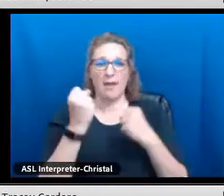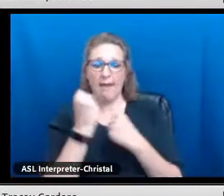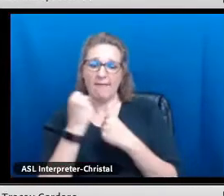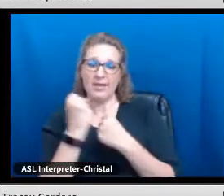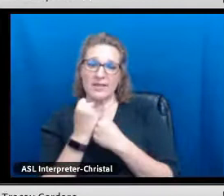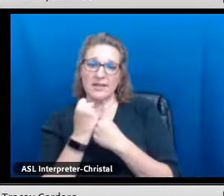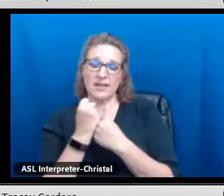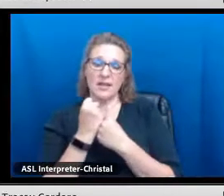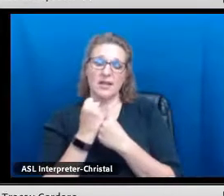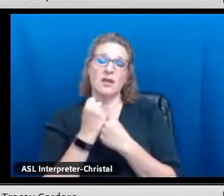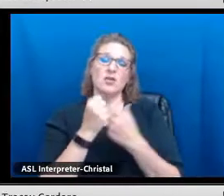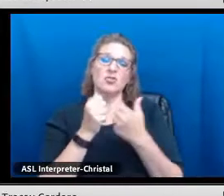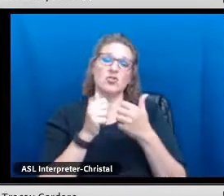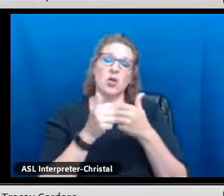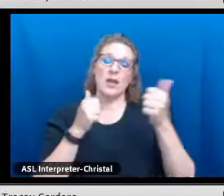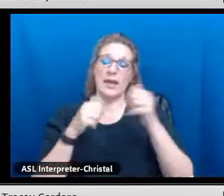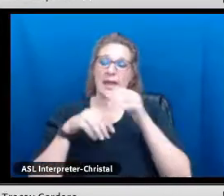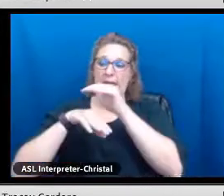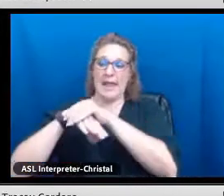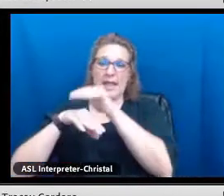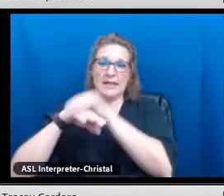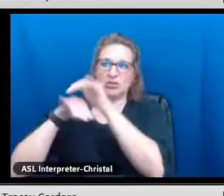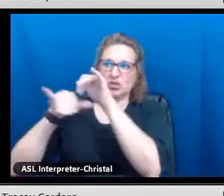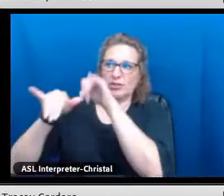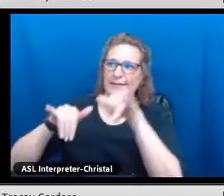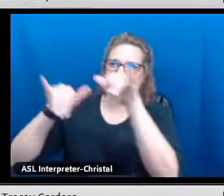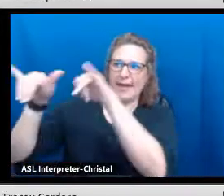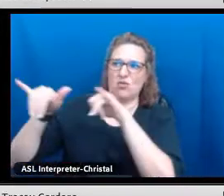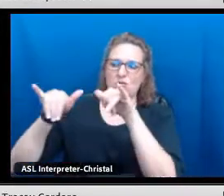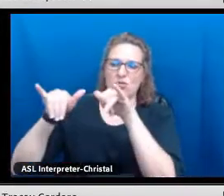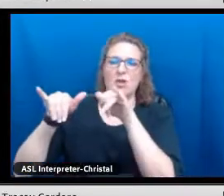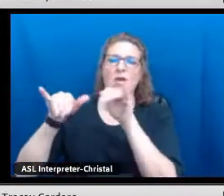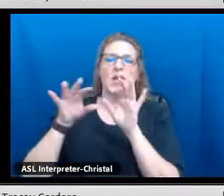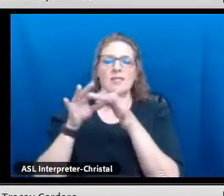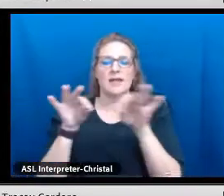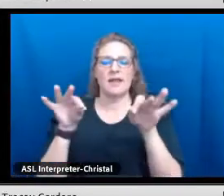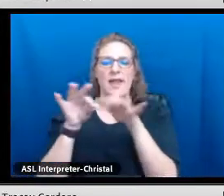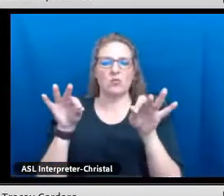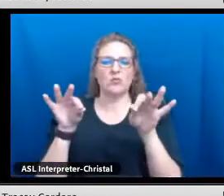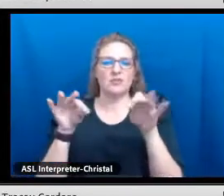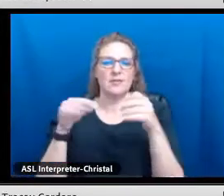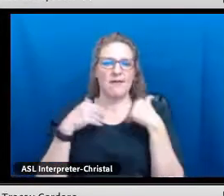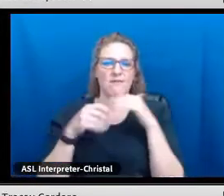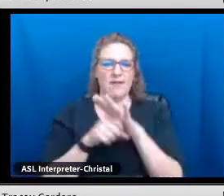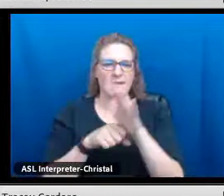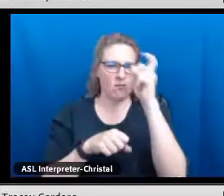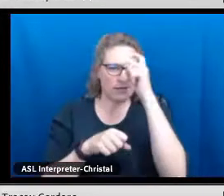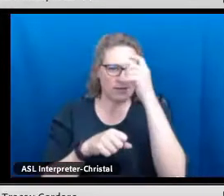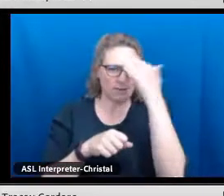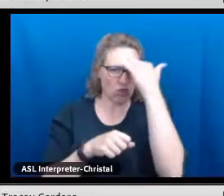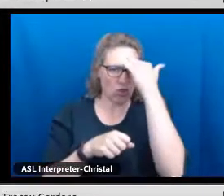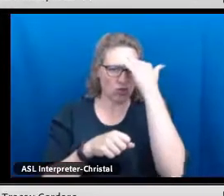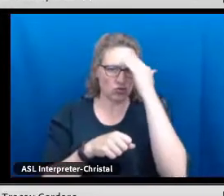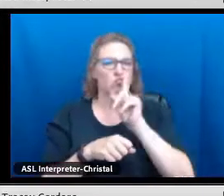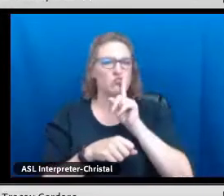Through IMI, we do advocacy so moving away from English as the standard, our languages